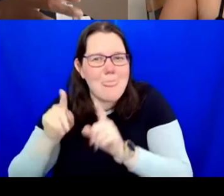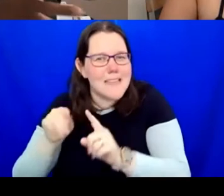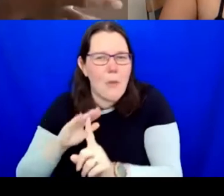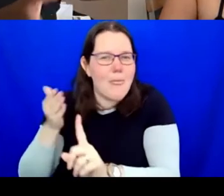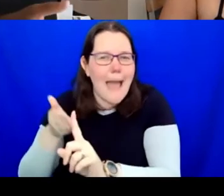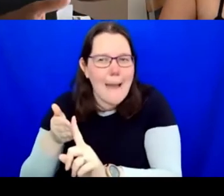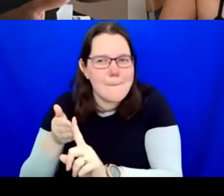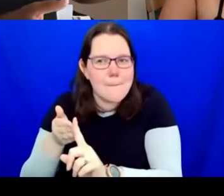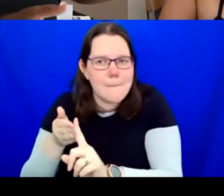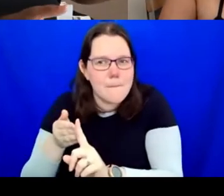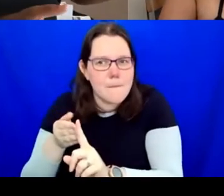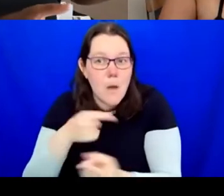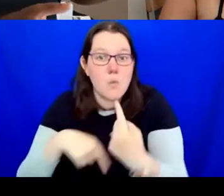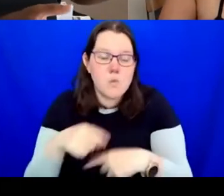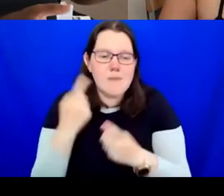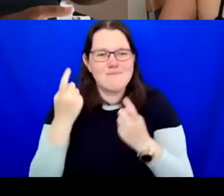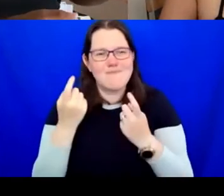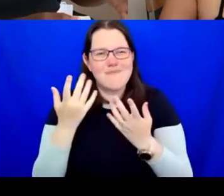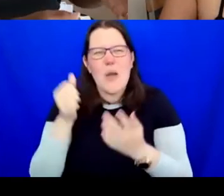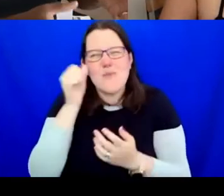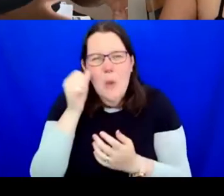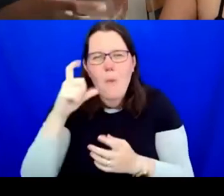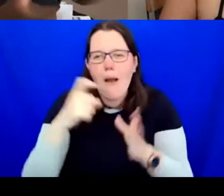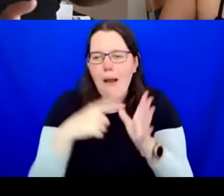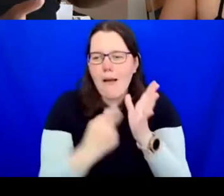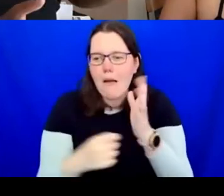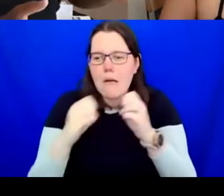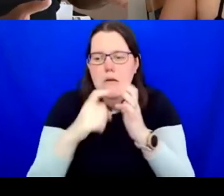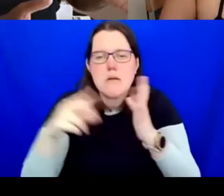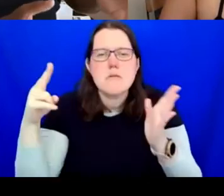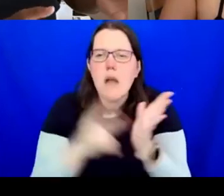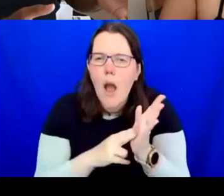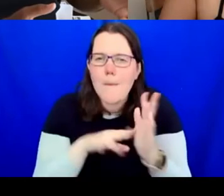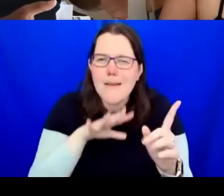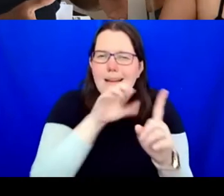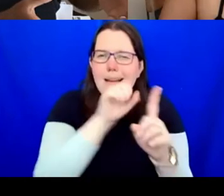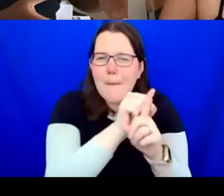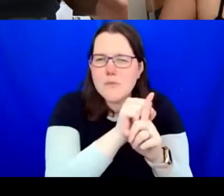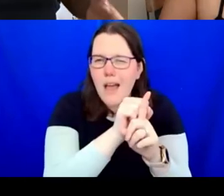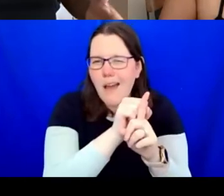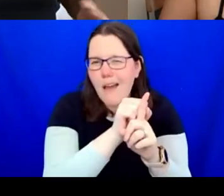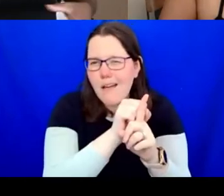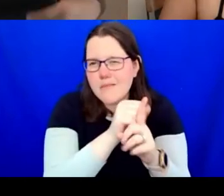Like carbon capture is a classic one, where carbon capture is actually used to enable us just to keep